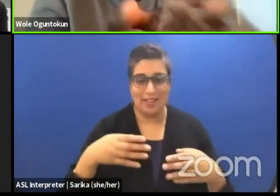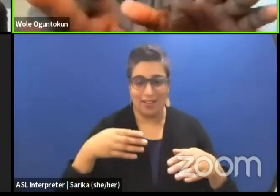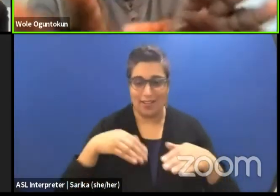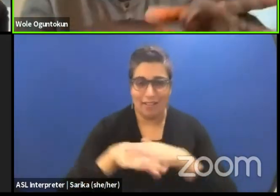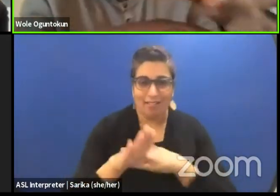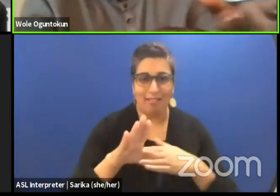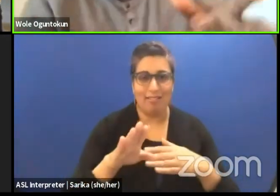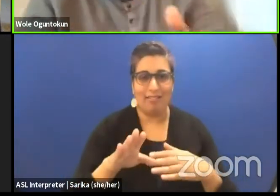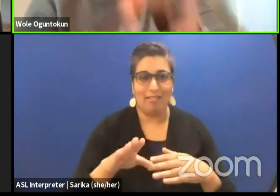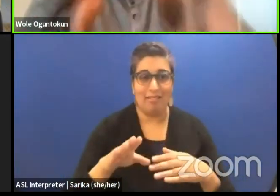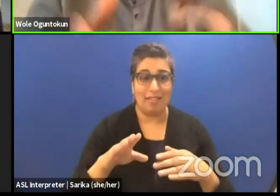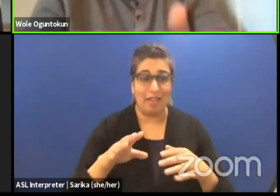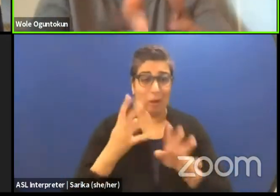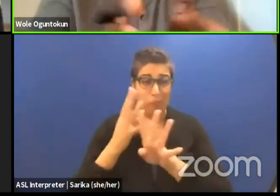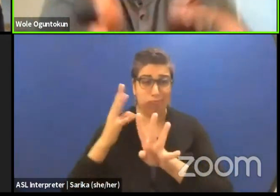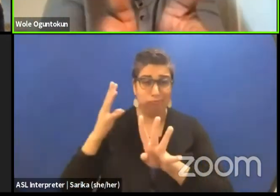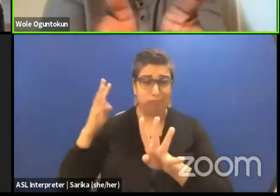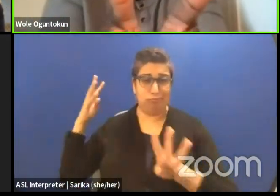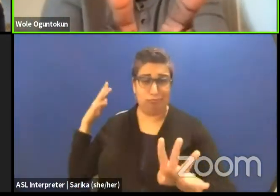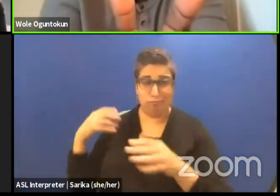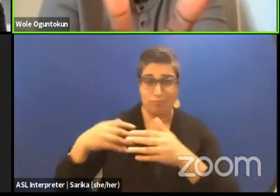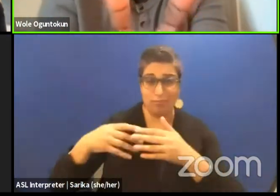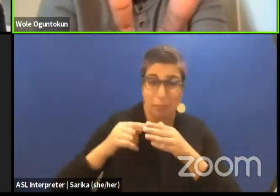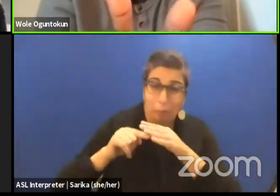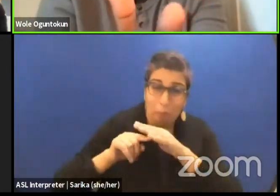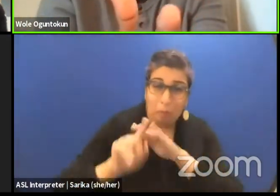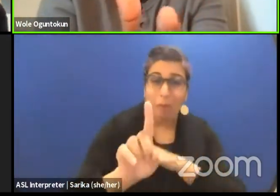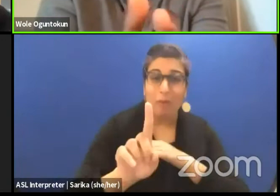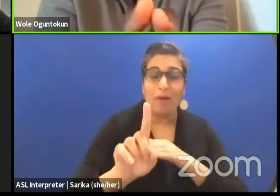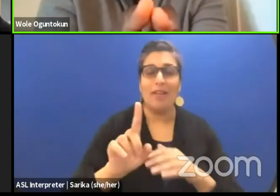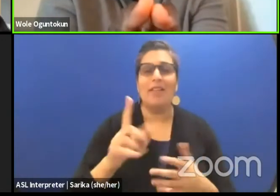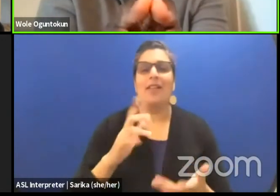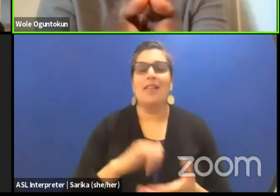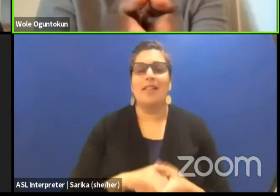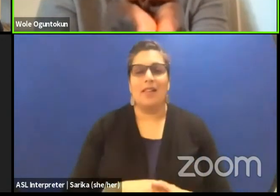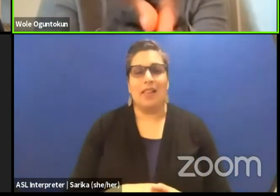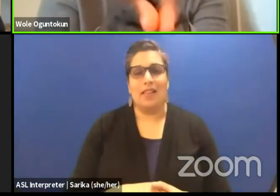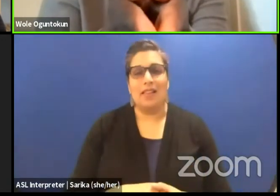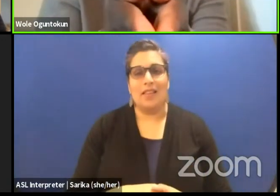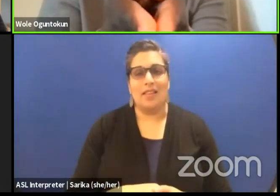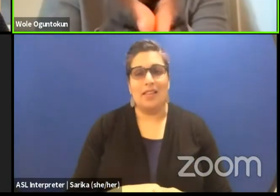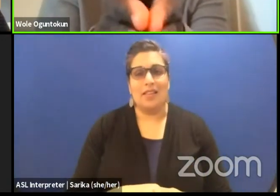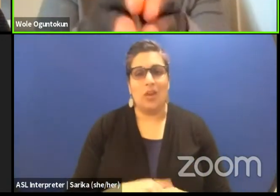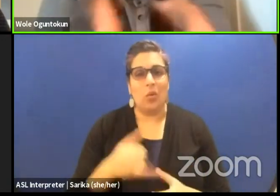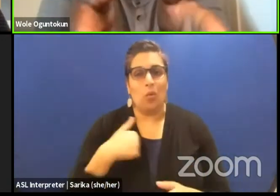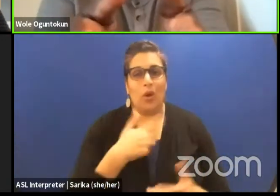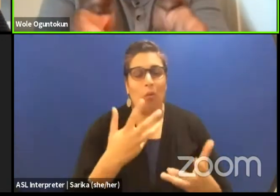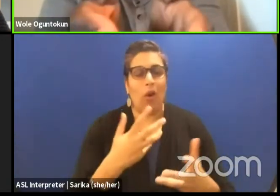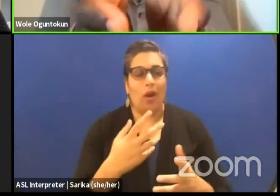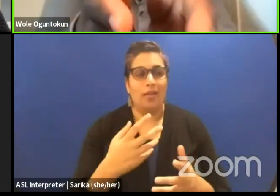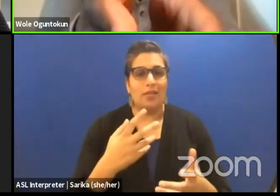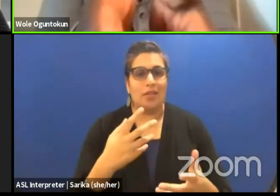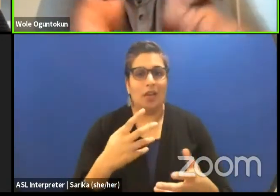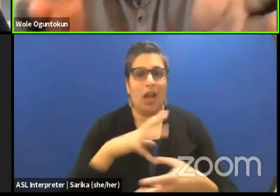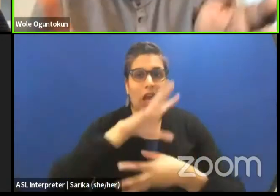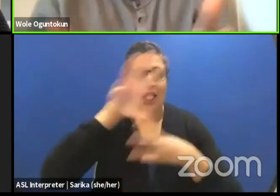we're the one's who are permitting. So they say this is the system we want now, we want a combination, a collaboration.